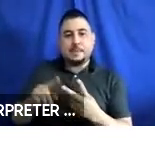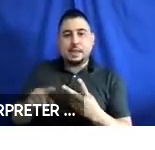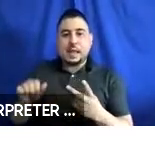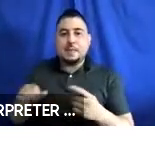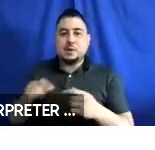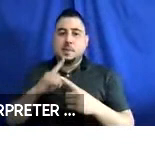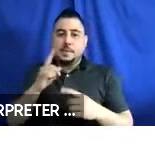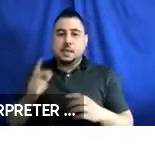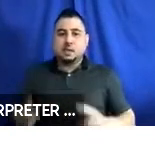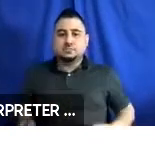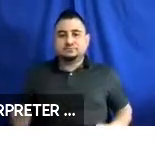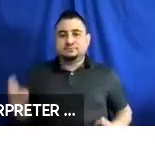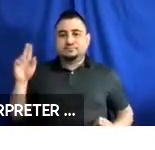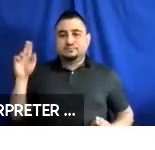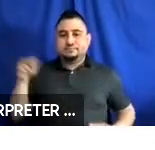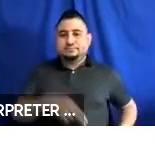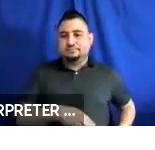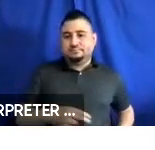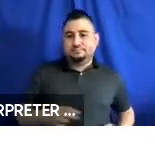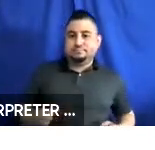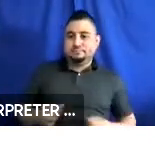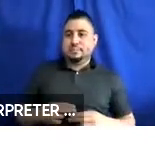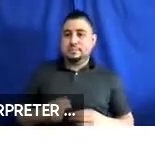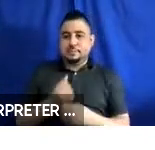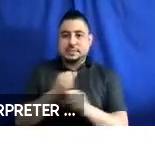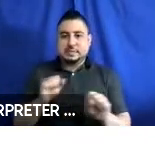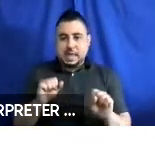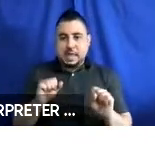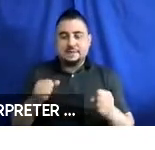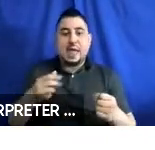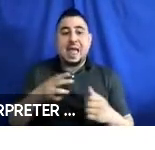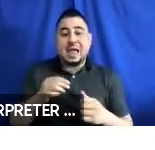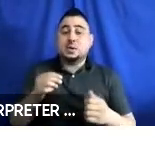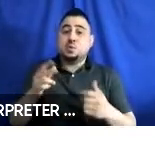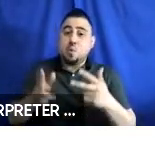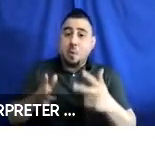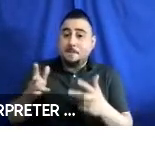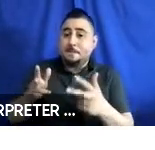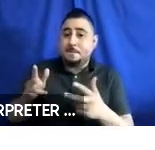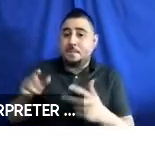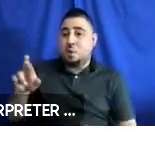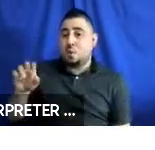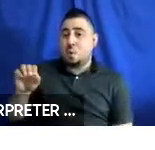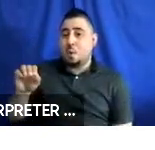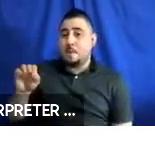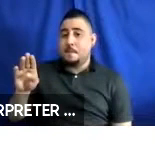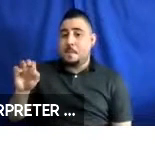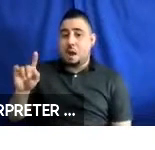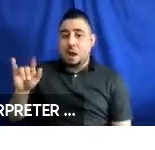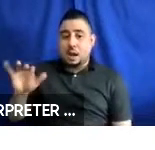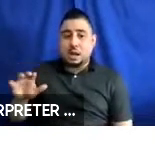into the vehicle. And then, RoboticResearch is going to, Bryan Brillhart from RoboticResearch